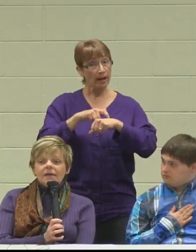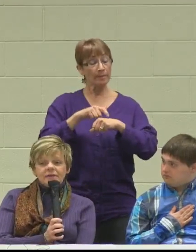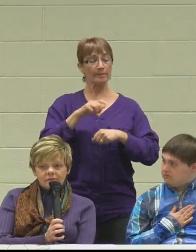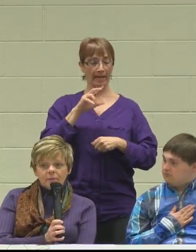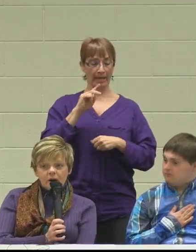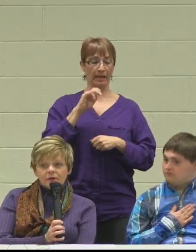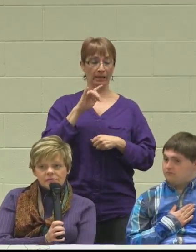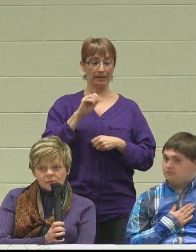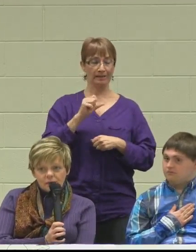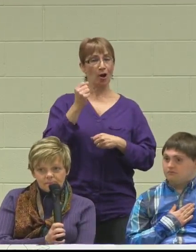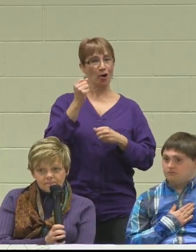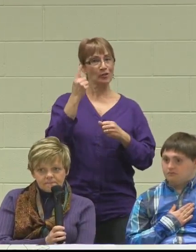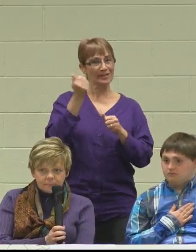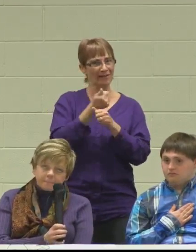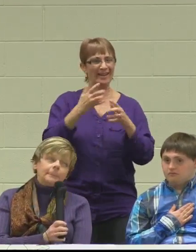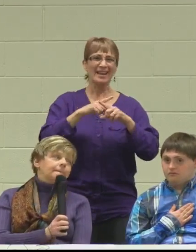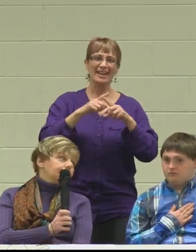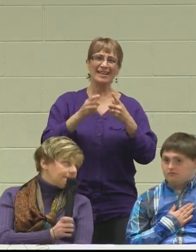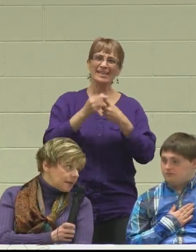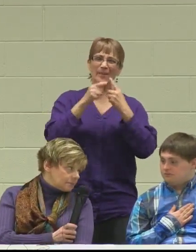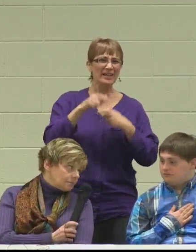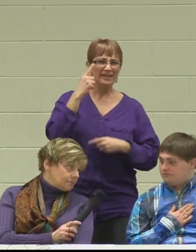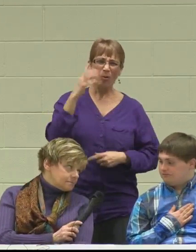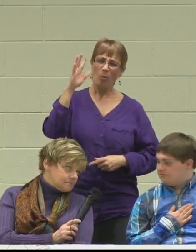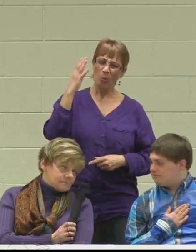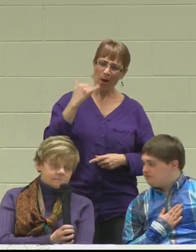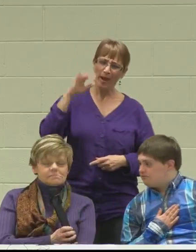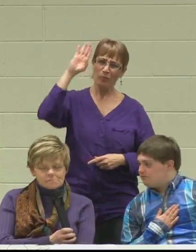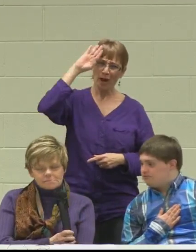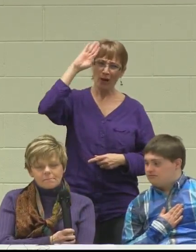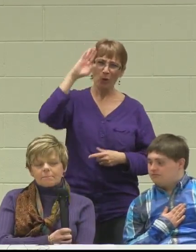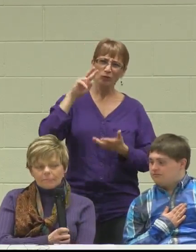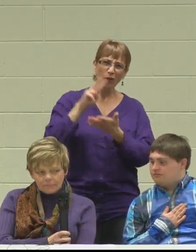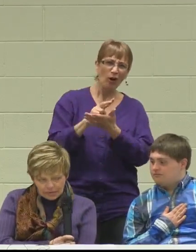the Denver Broncos didn't win.[Laugh ]